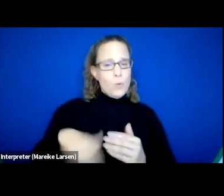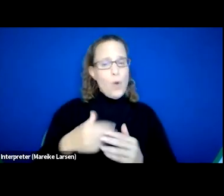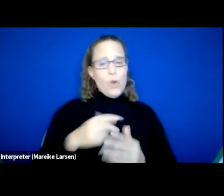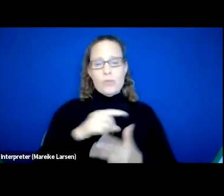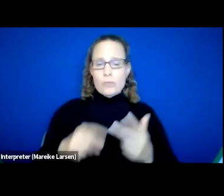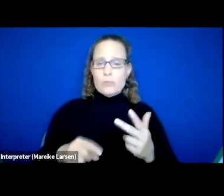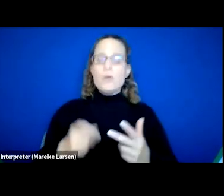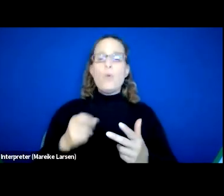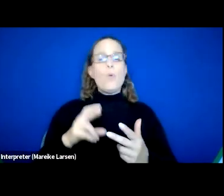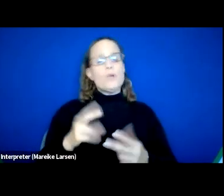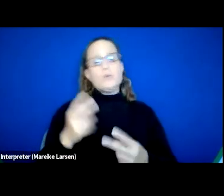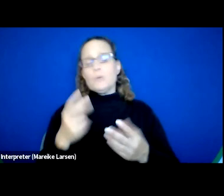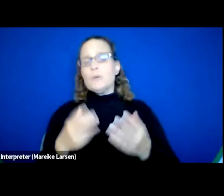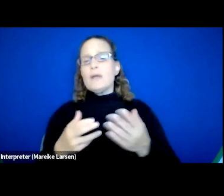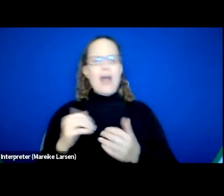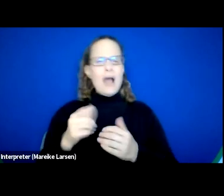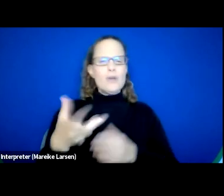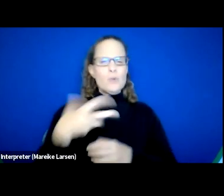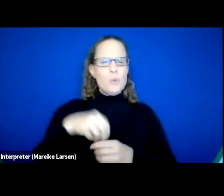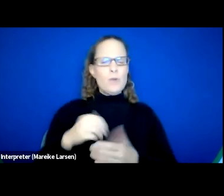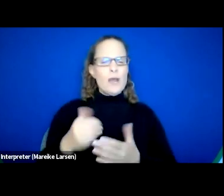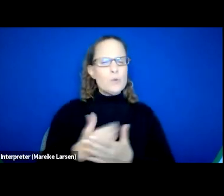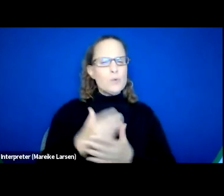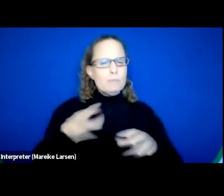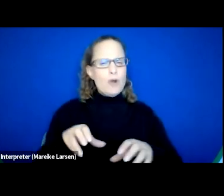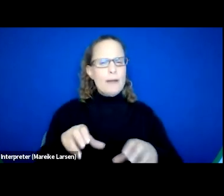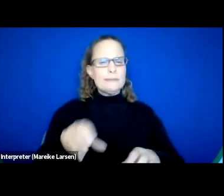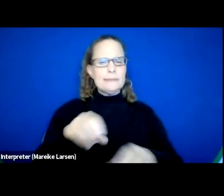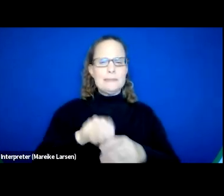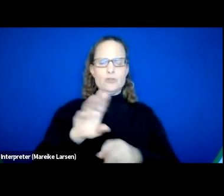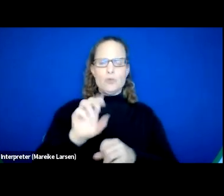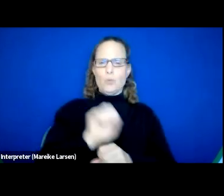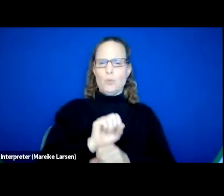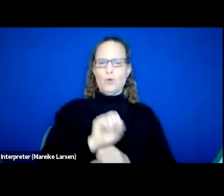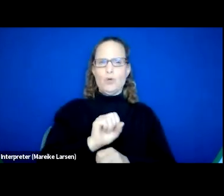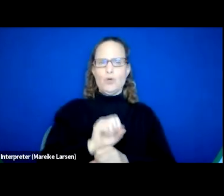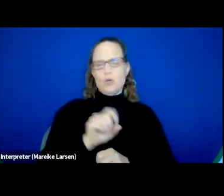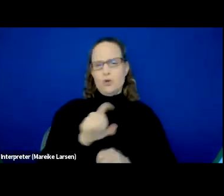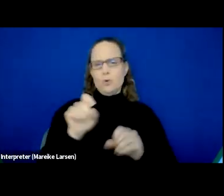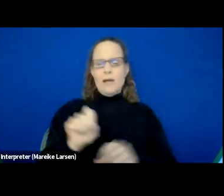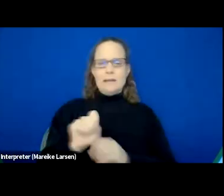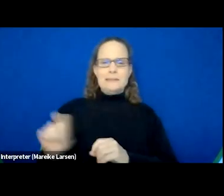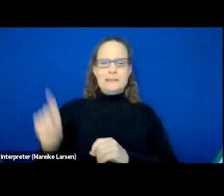how might you incorporate new practices into your work? And you can submit your answer there.